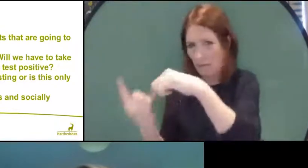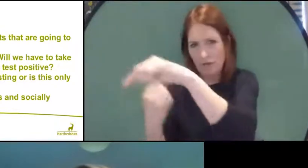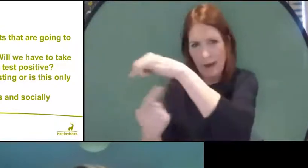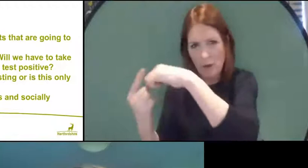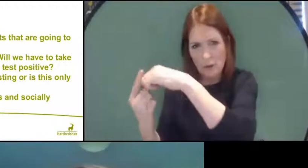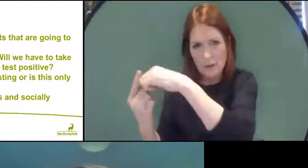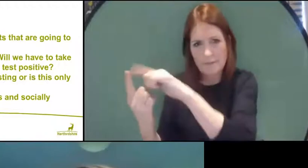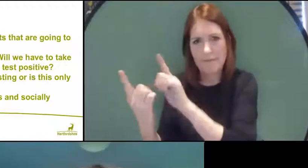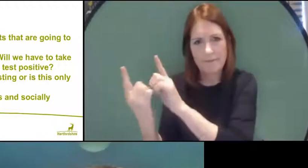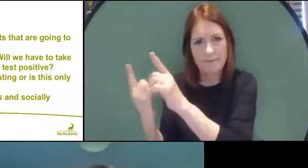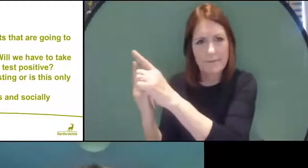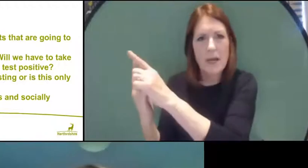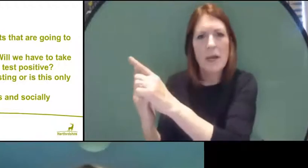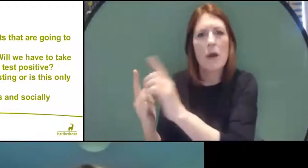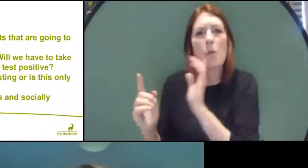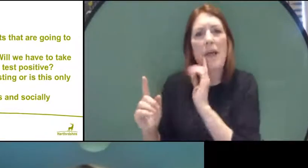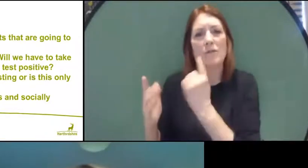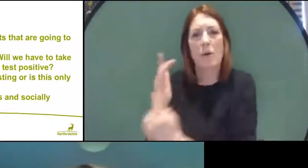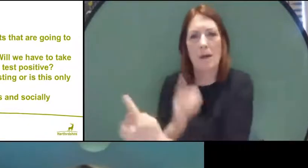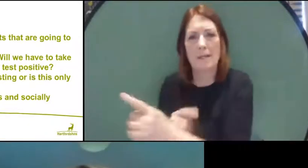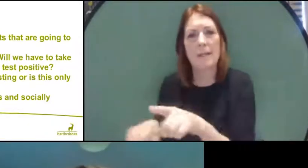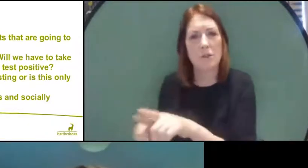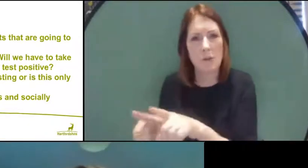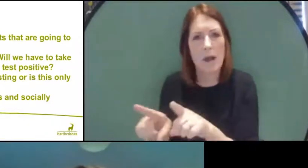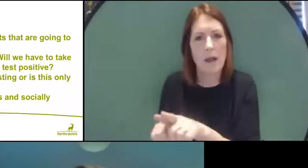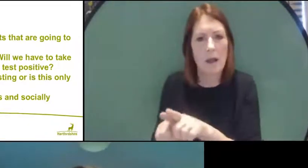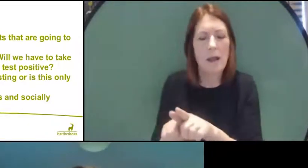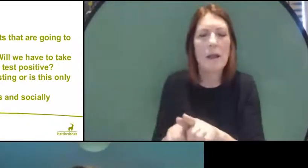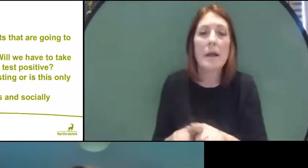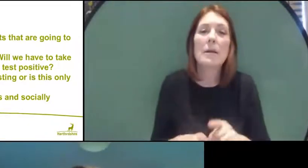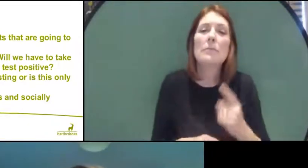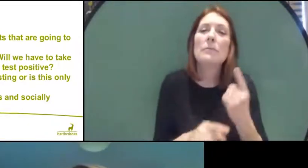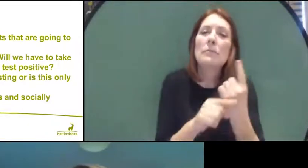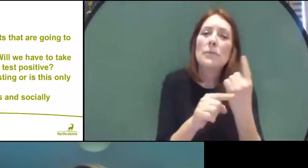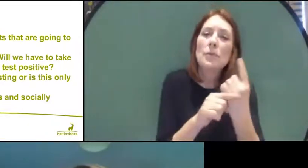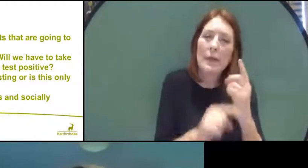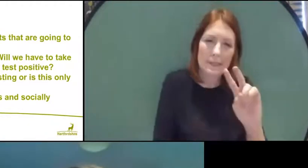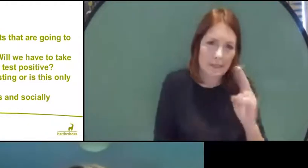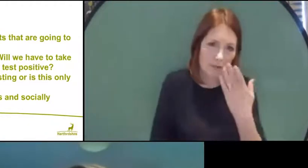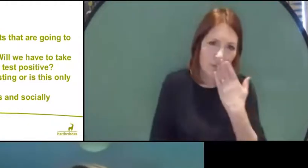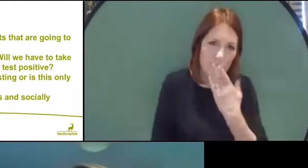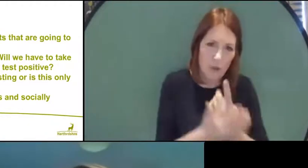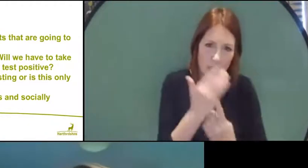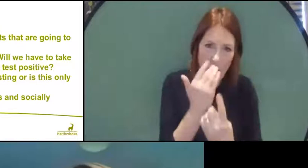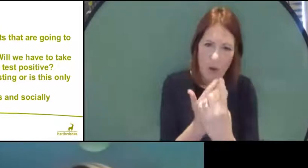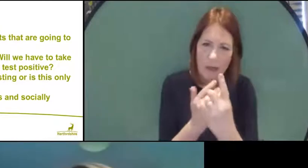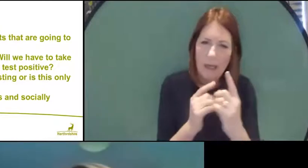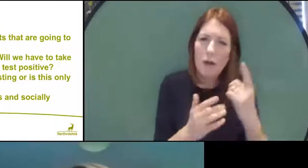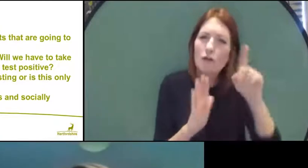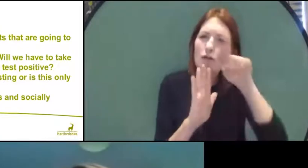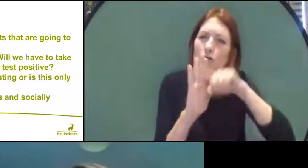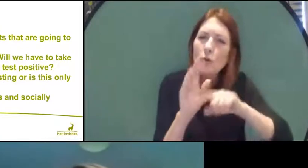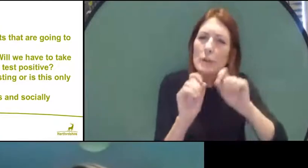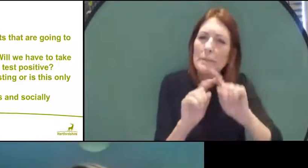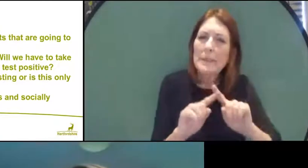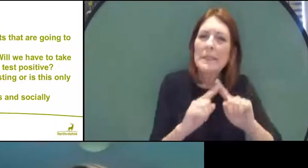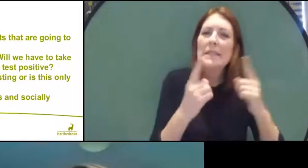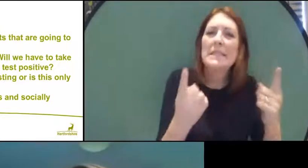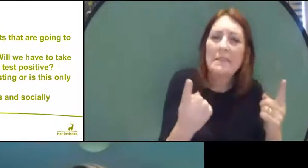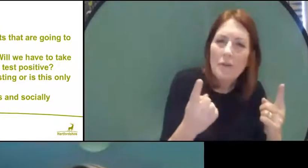We're talking about secondary schools here because the rules are slightly different for primary schools and early years, and I'll go through those in a moment.